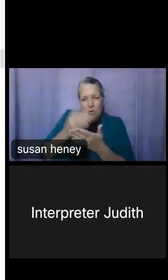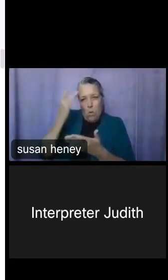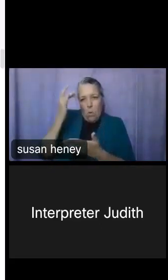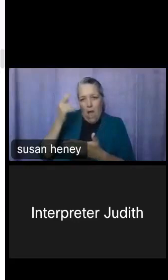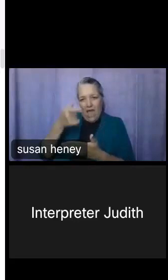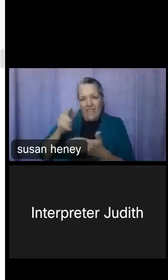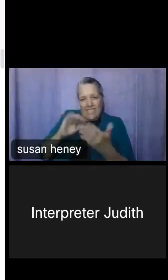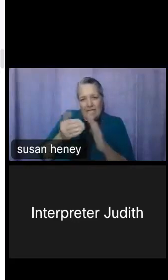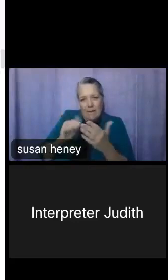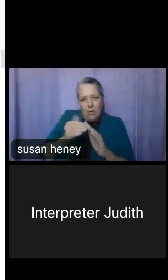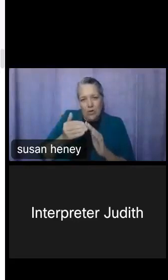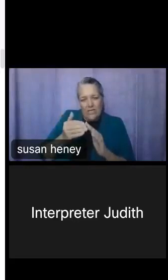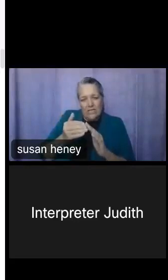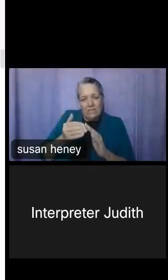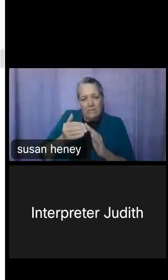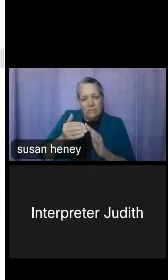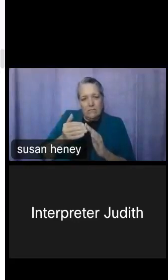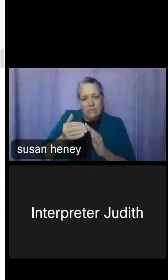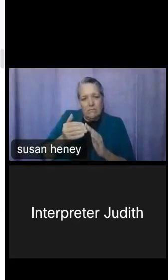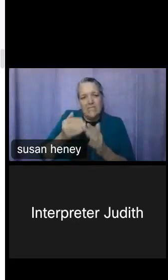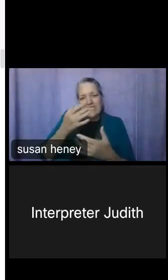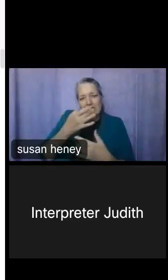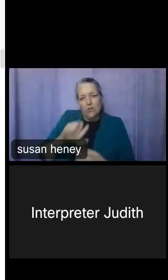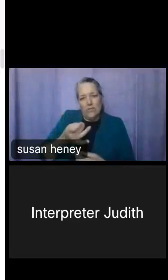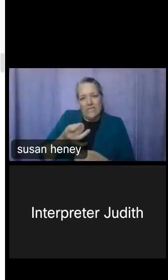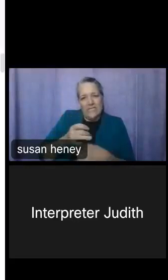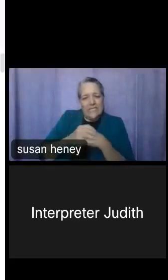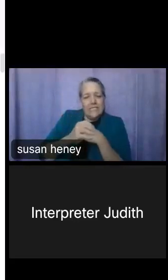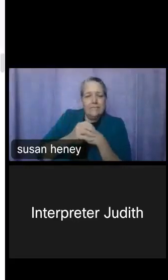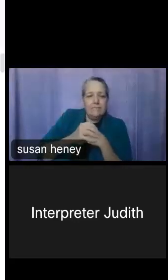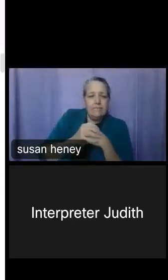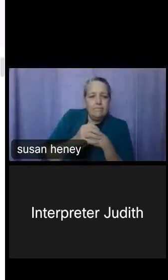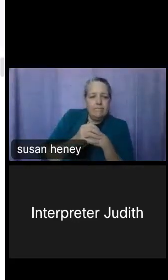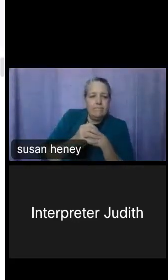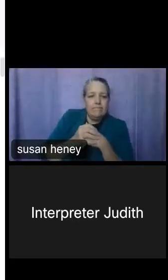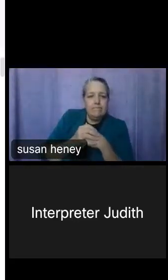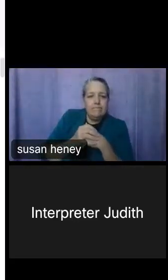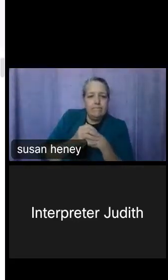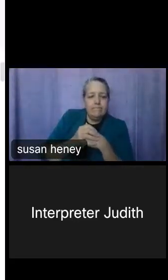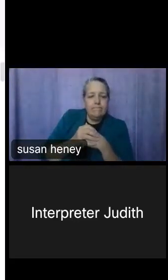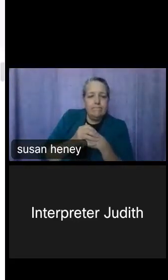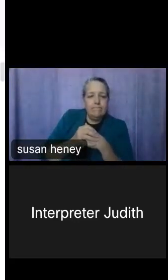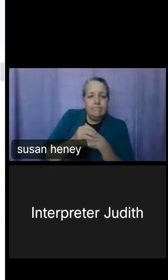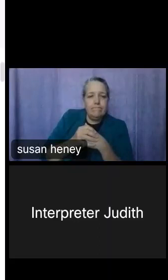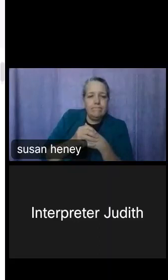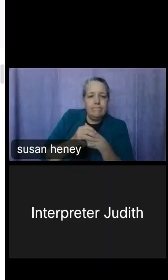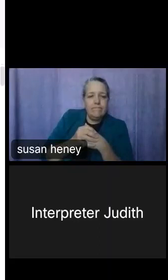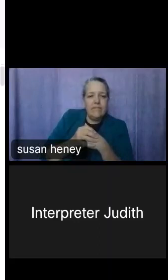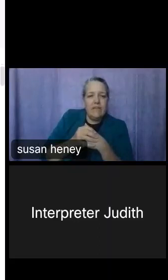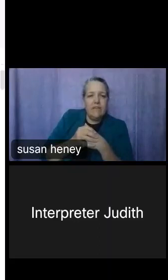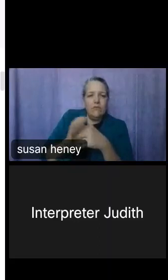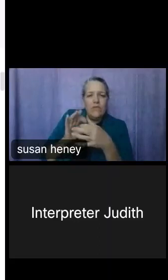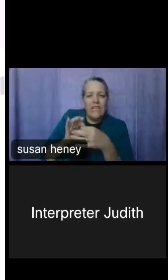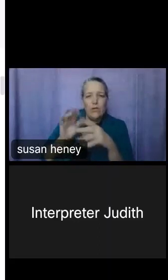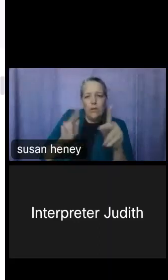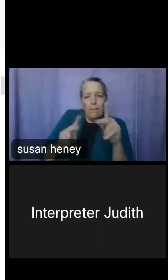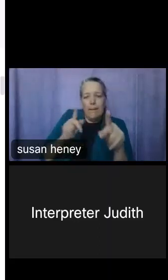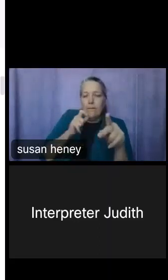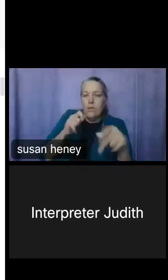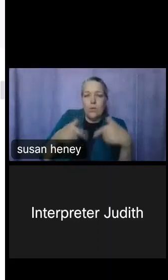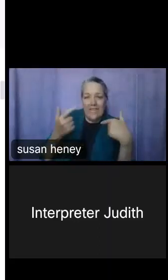interesting in terms of the people that live there.